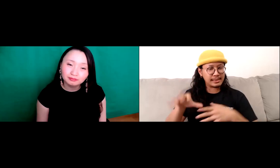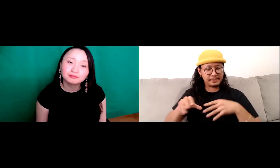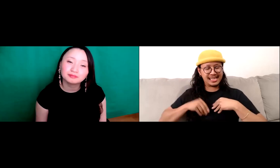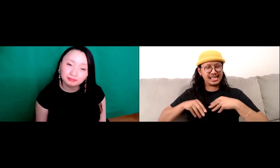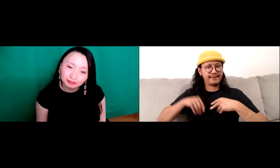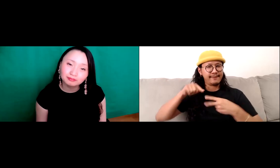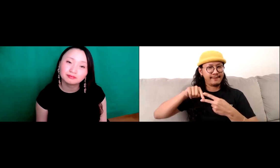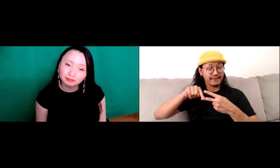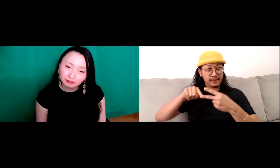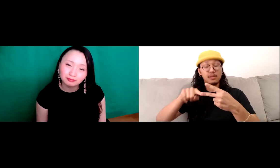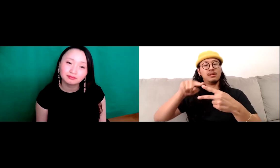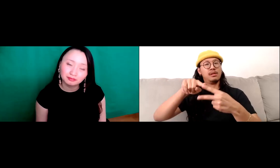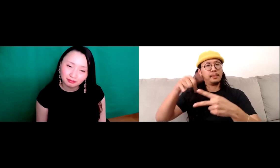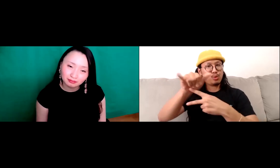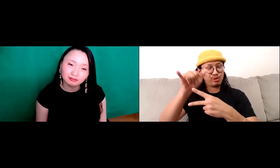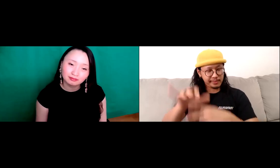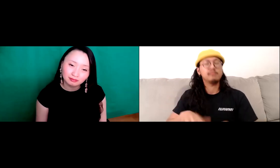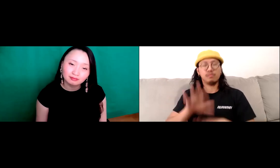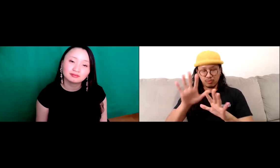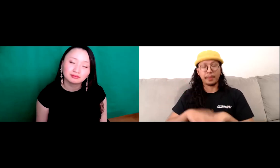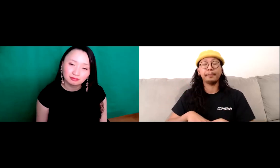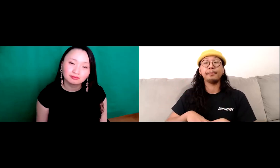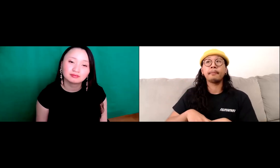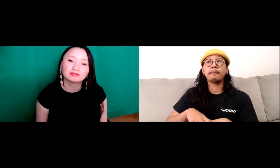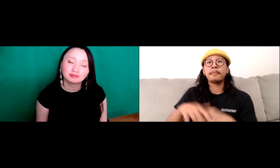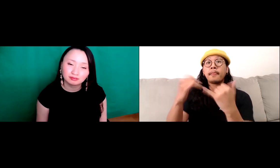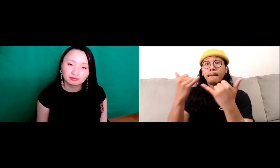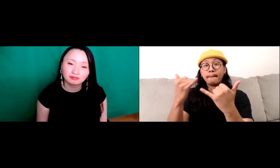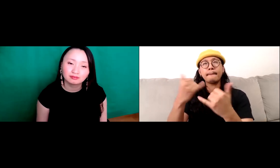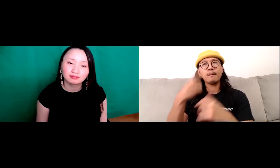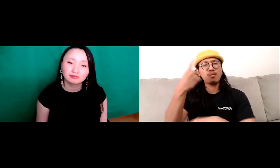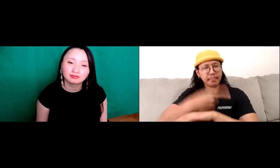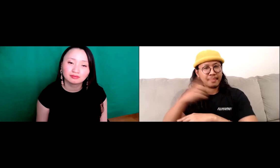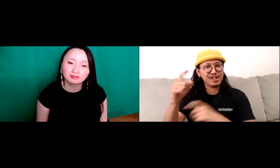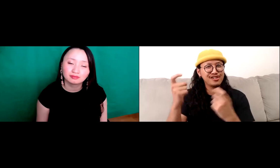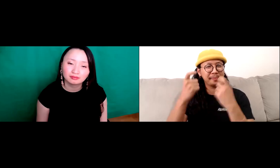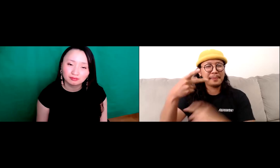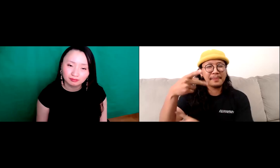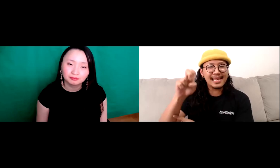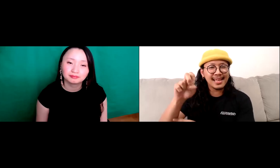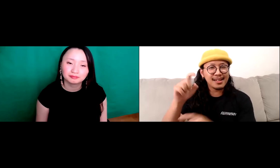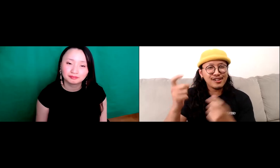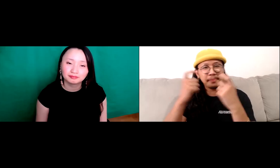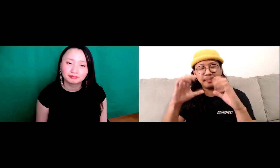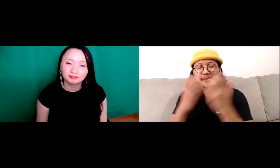Oh, it was my thought. I just remember. Oh yeah, I was talking about bullying.